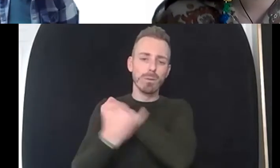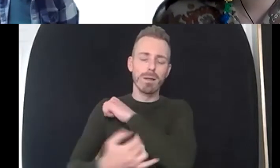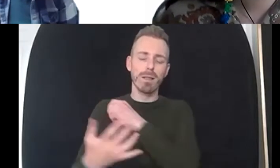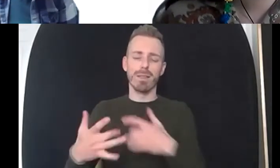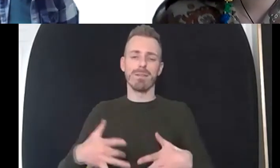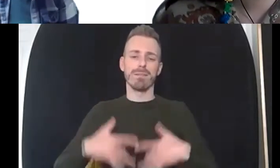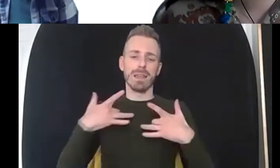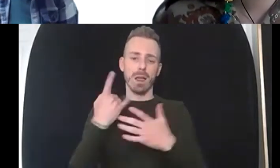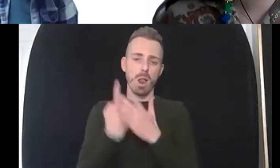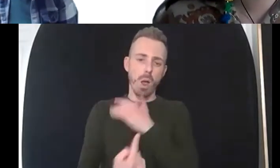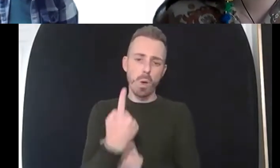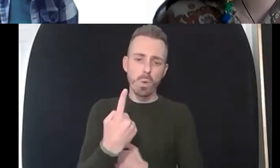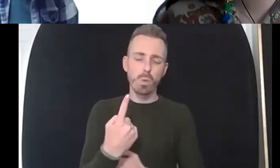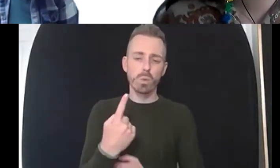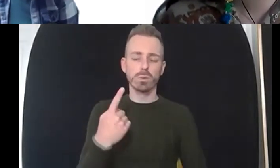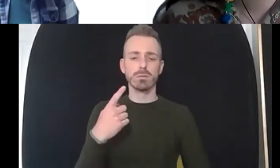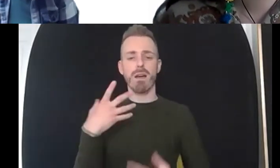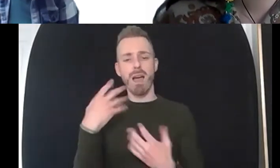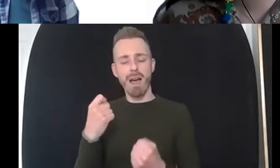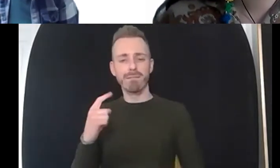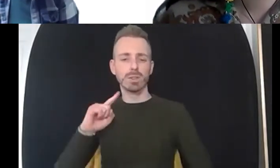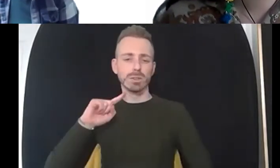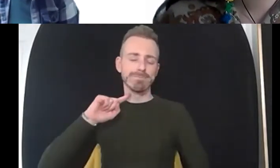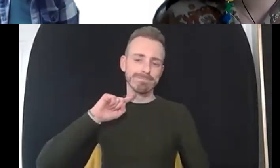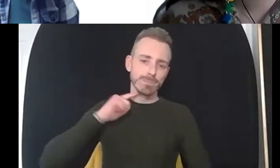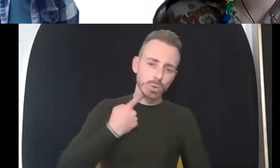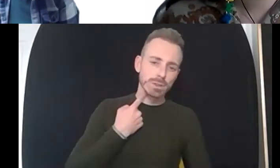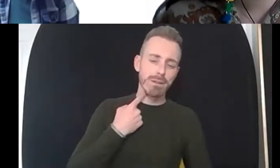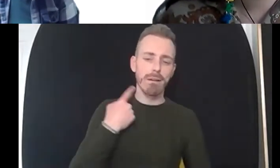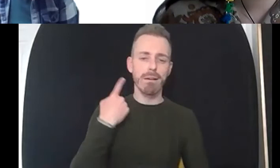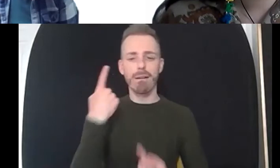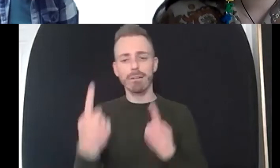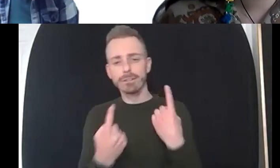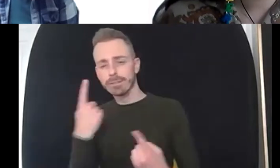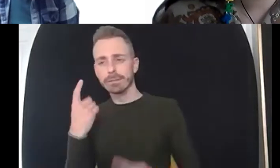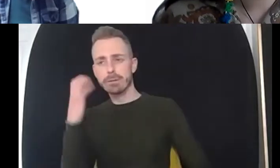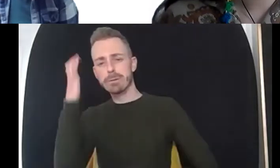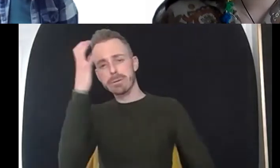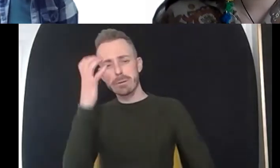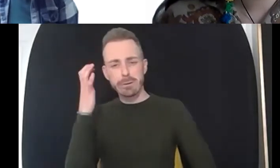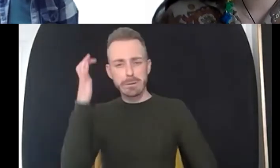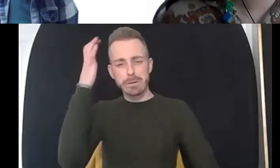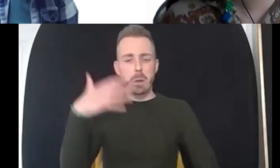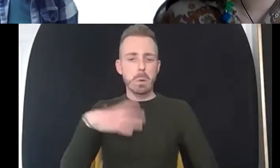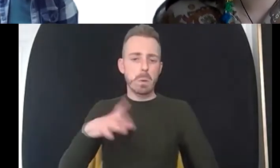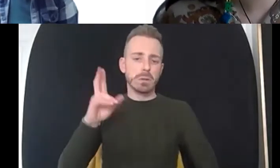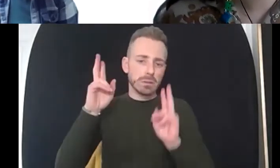life for example and i've i've helped some people um with those experiences it is when they have a